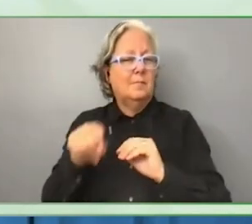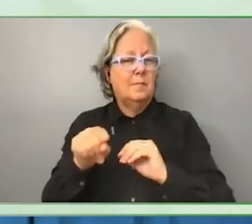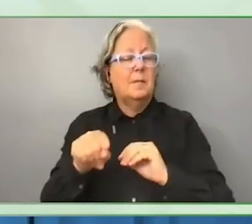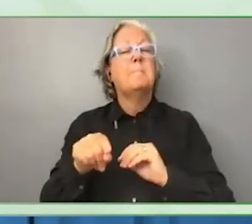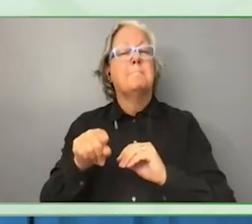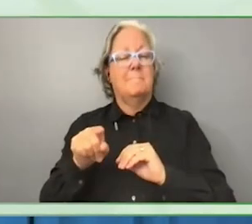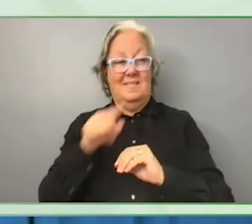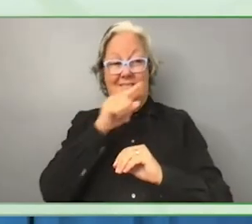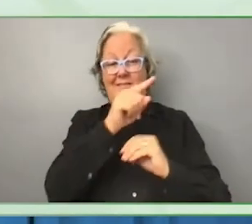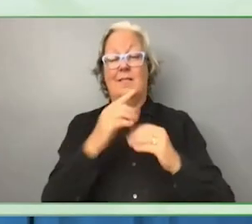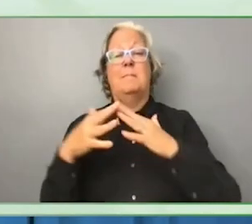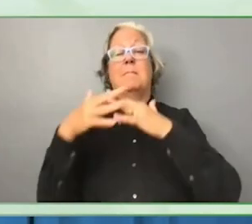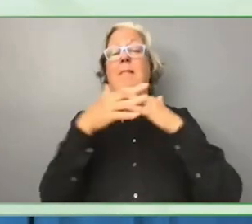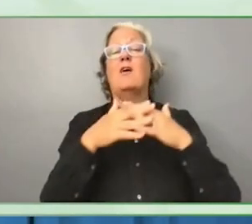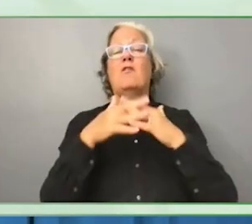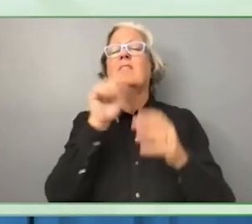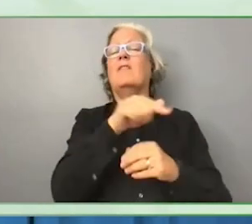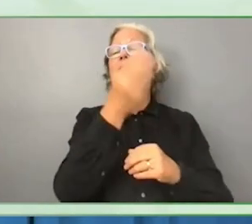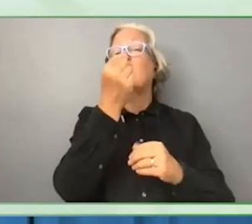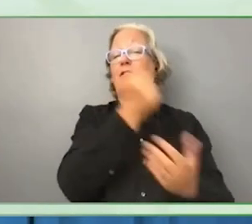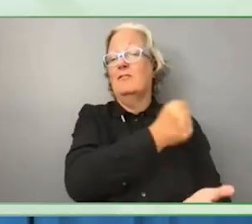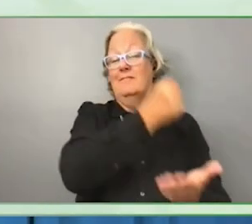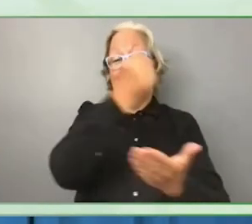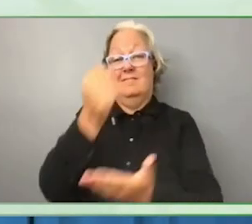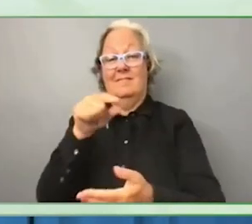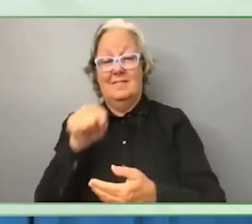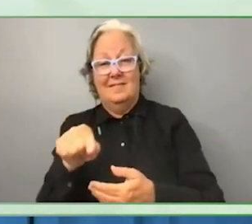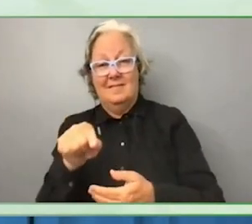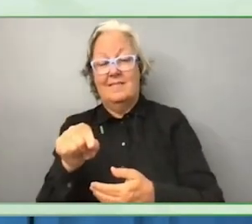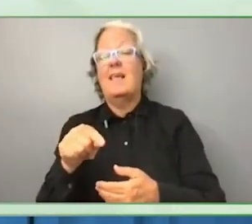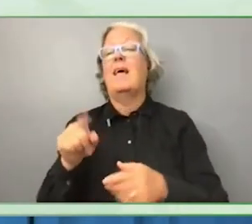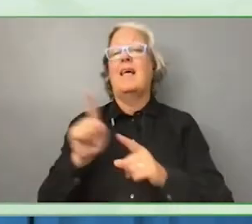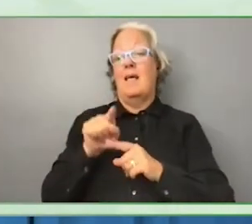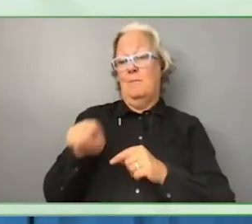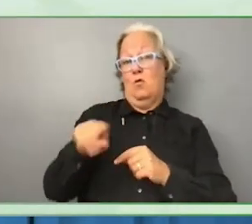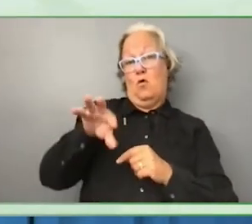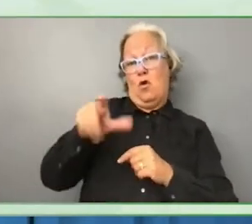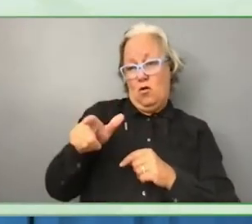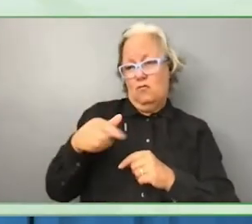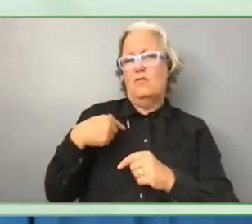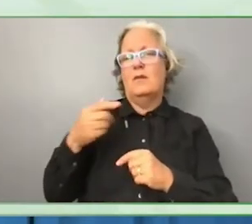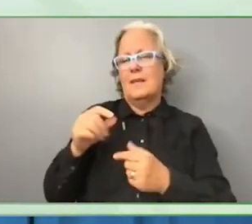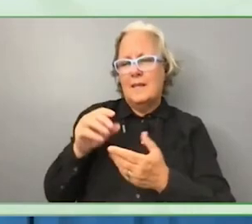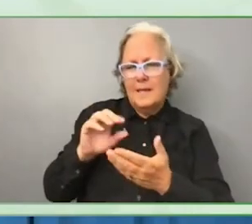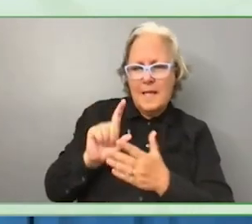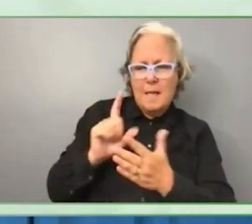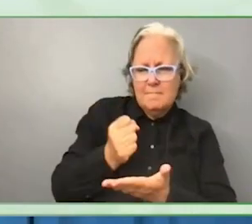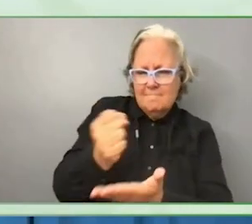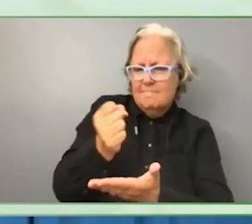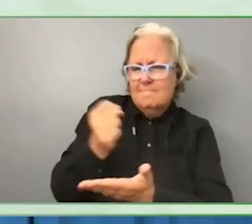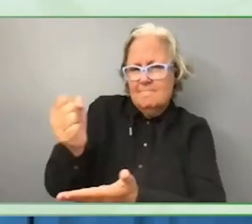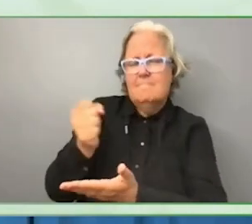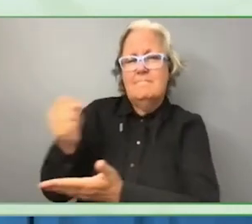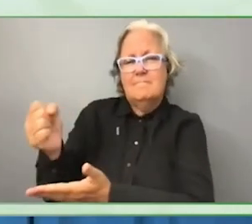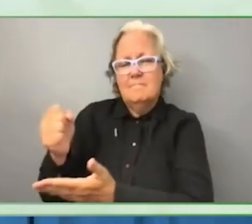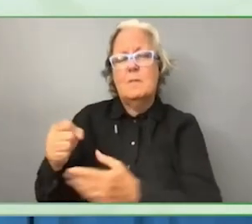where be provided in country grants but also funded analytical work in global public goods and innovation.